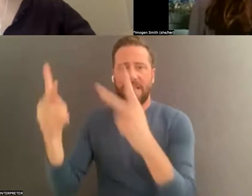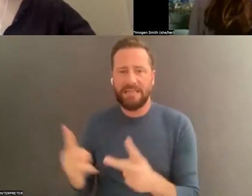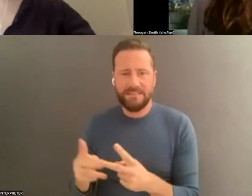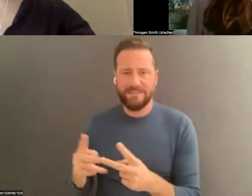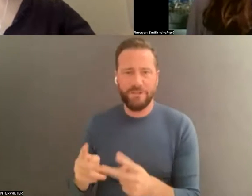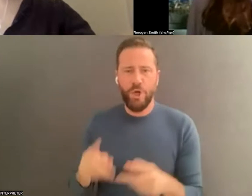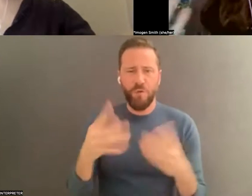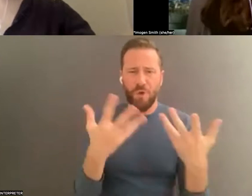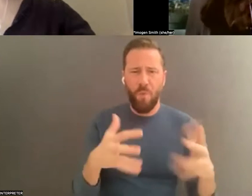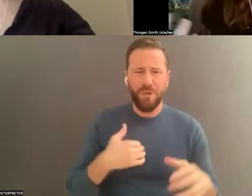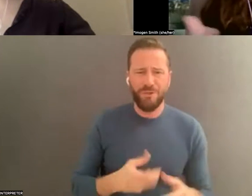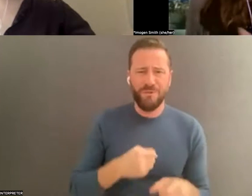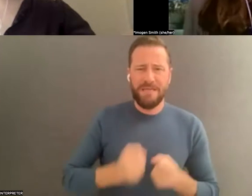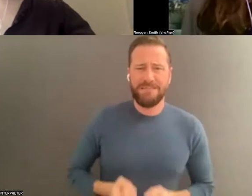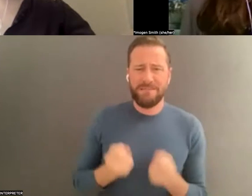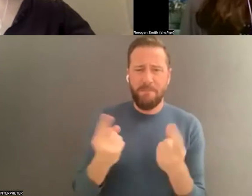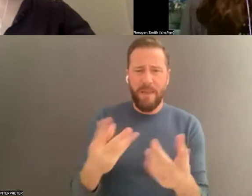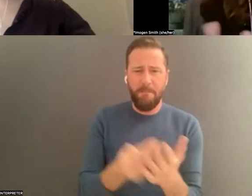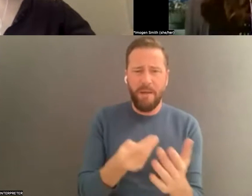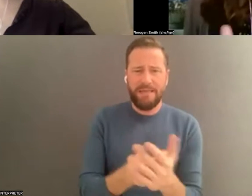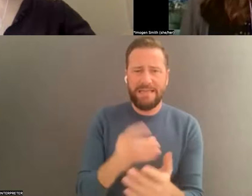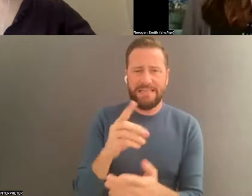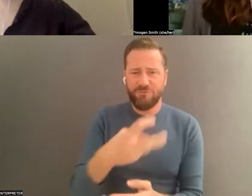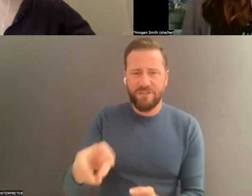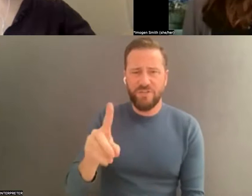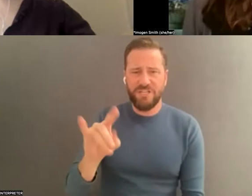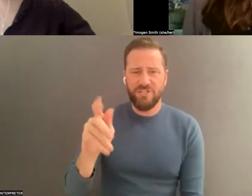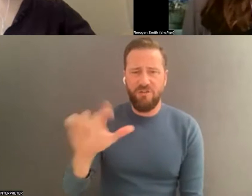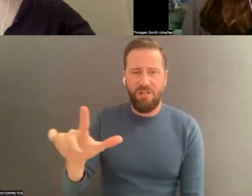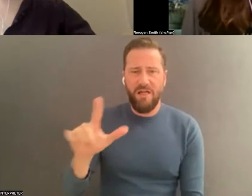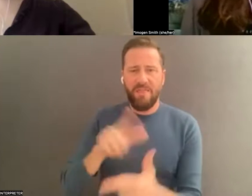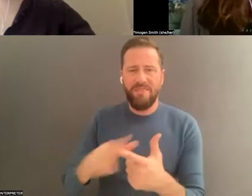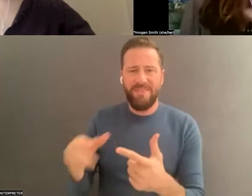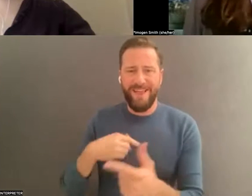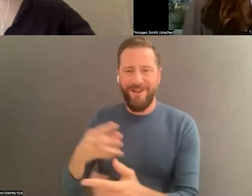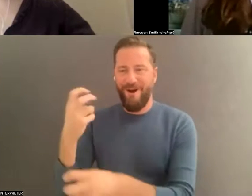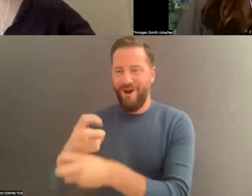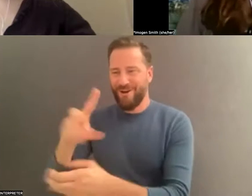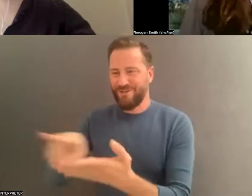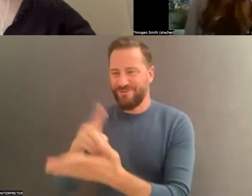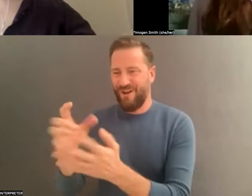digitized and have a hard drive crash and lose everything , which does happen. Just a couple more tips.